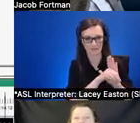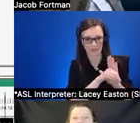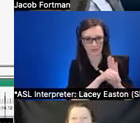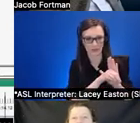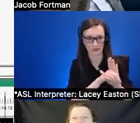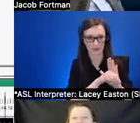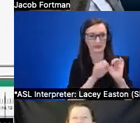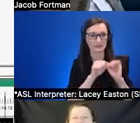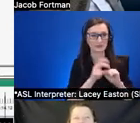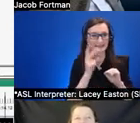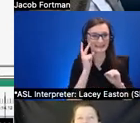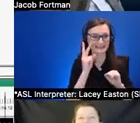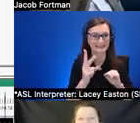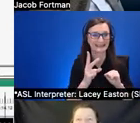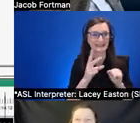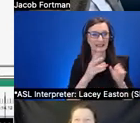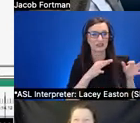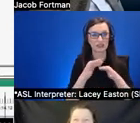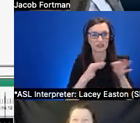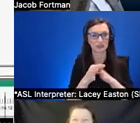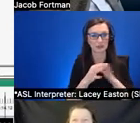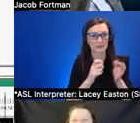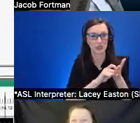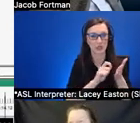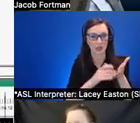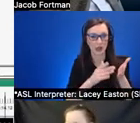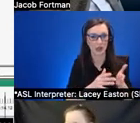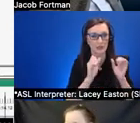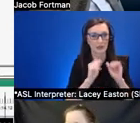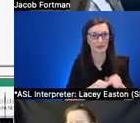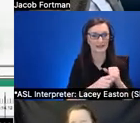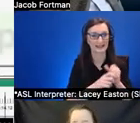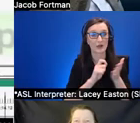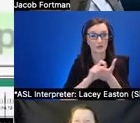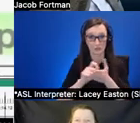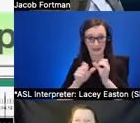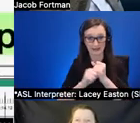can you know write standard descriptions uh and then there are a variety of uh overlays that's